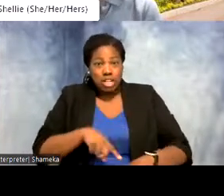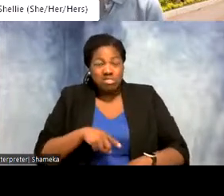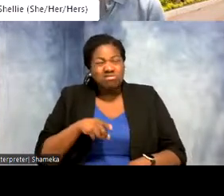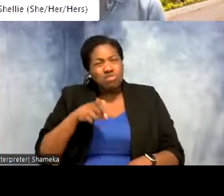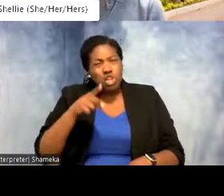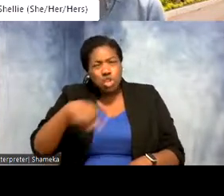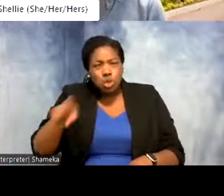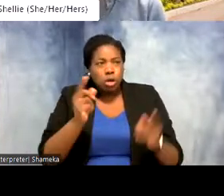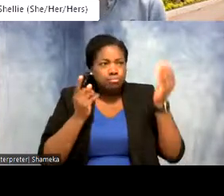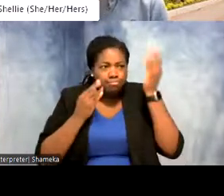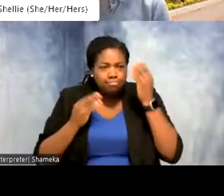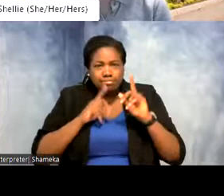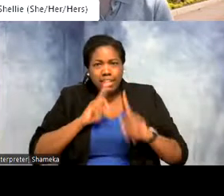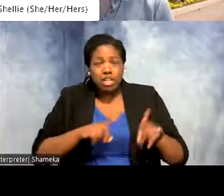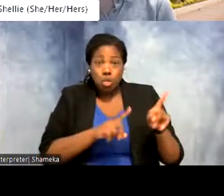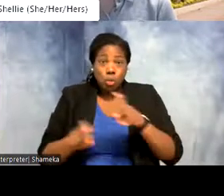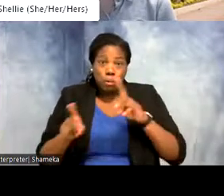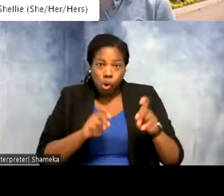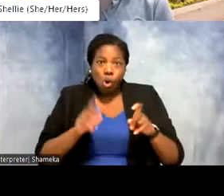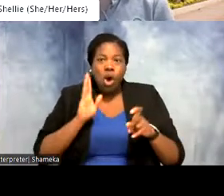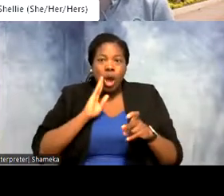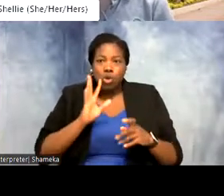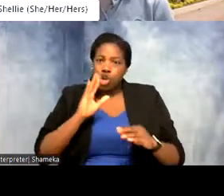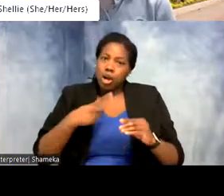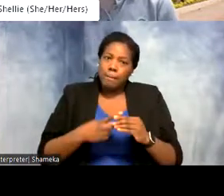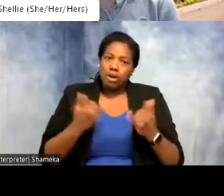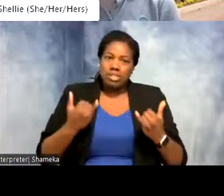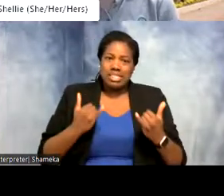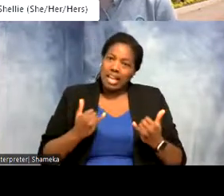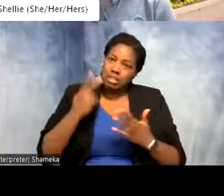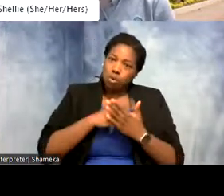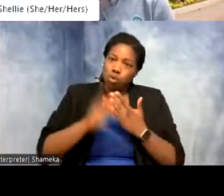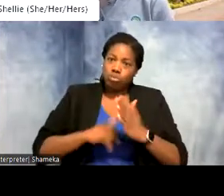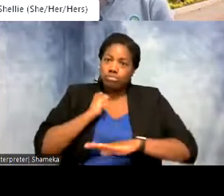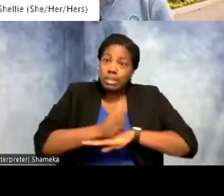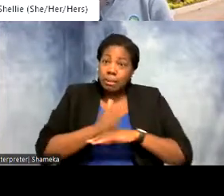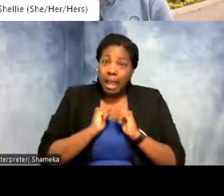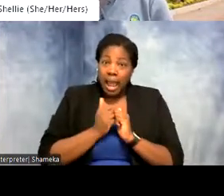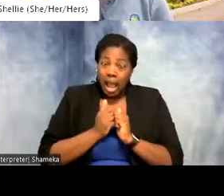answer that poll, I'm going to go over the format of our program today. First this webinar is live